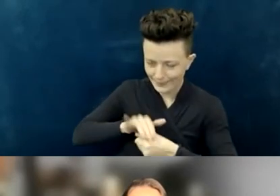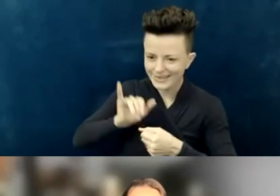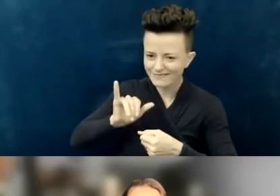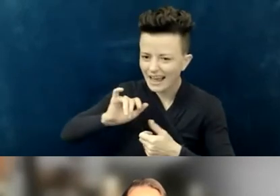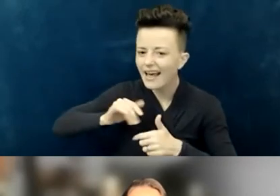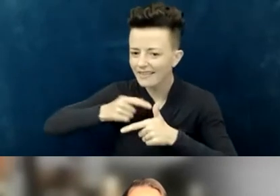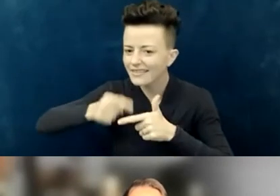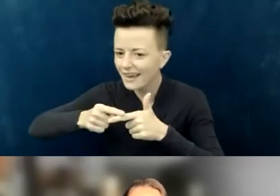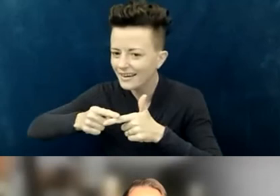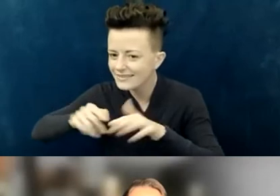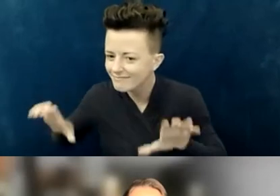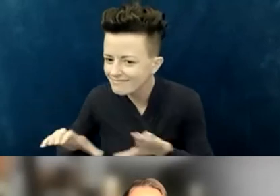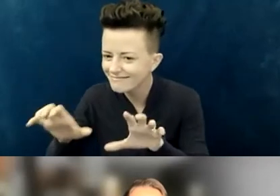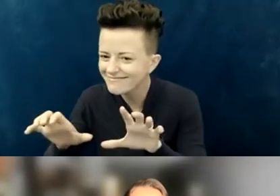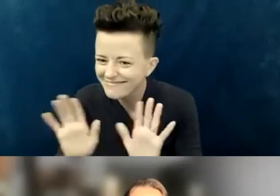Thanks, Cara; great reminder. Thank you.